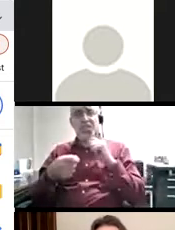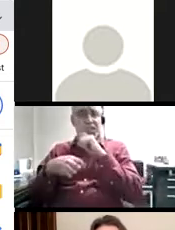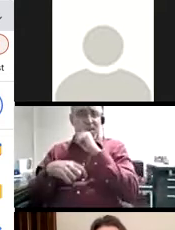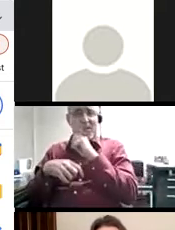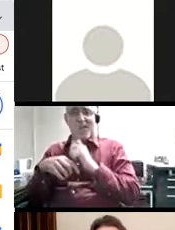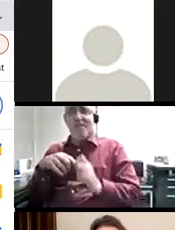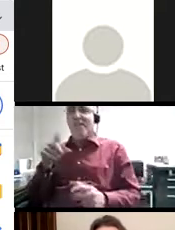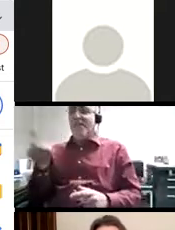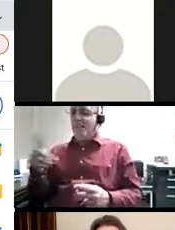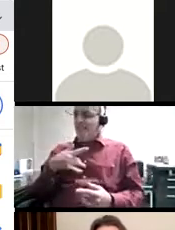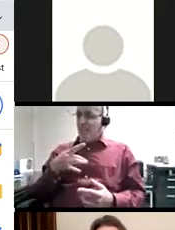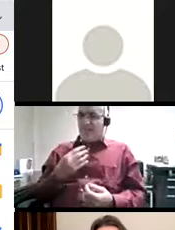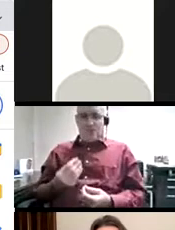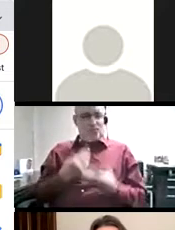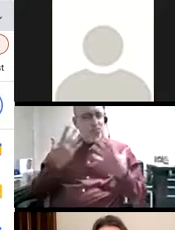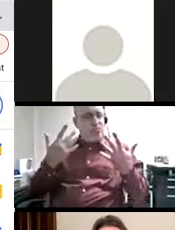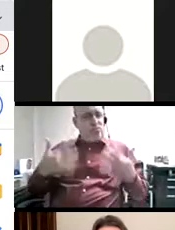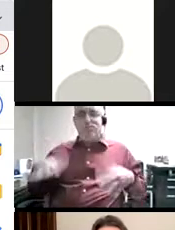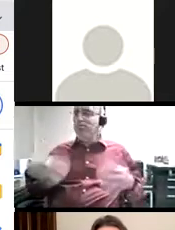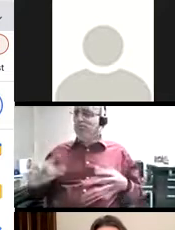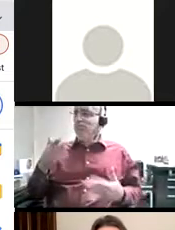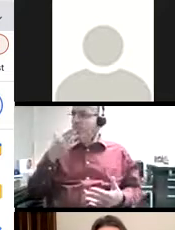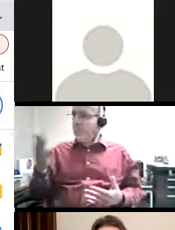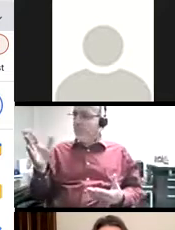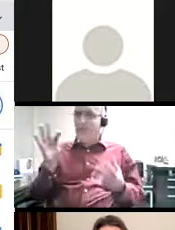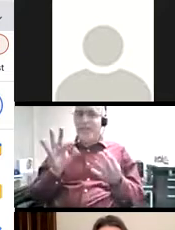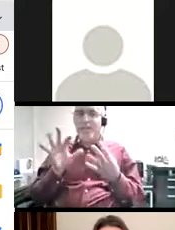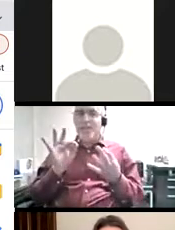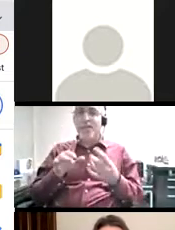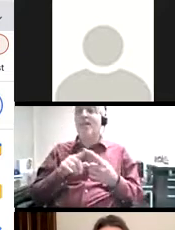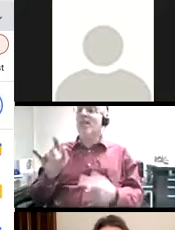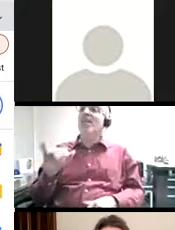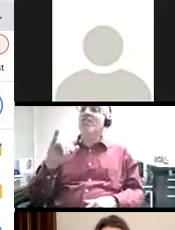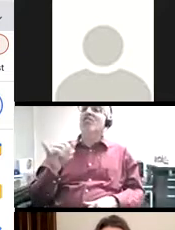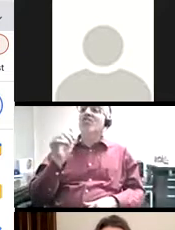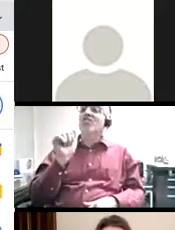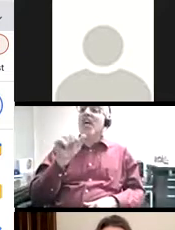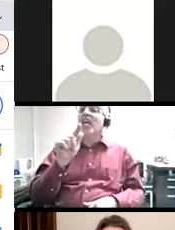began iterating upon his drafts in front of all of us inspired by her feedback. Then, Jasmine